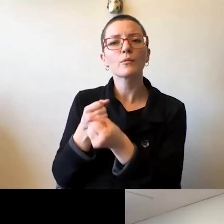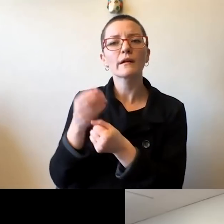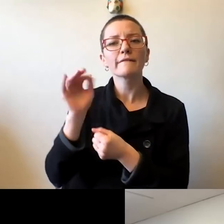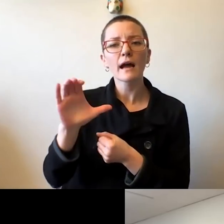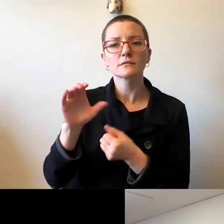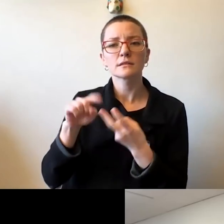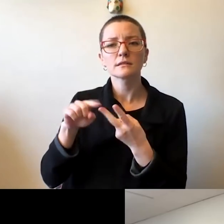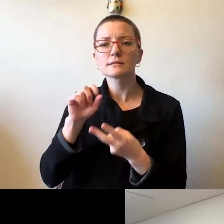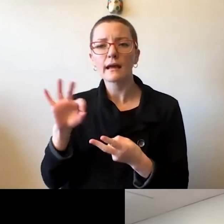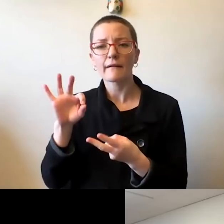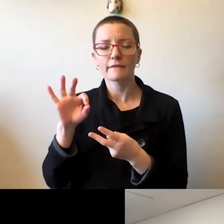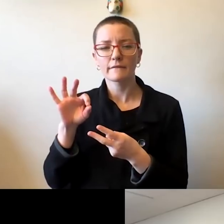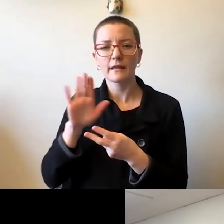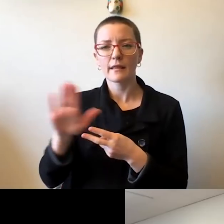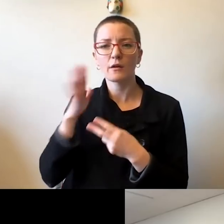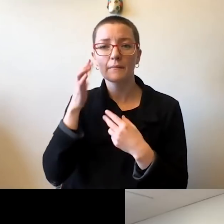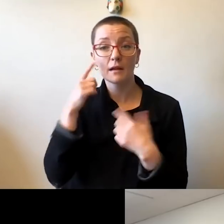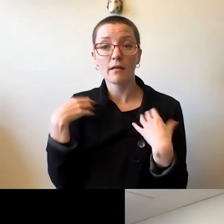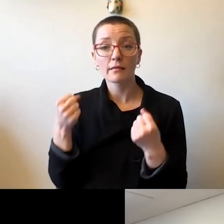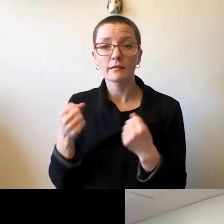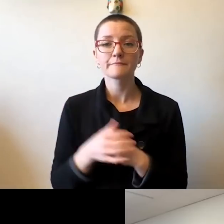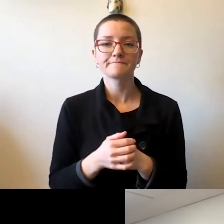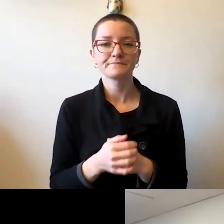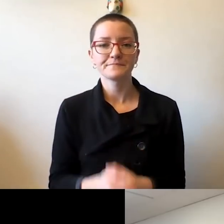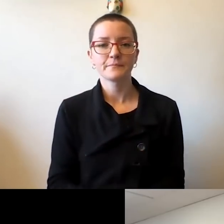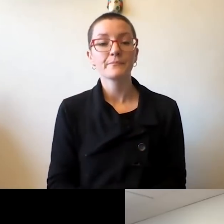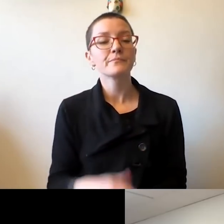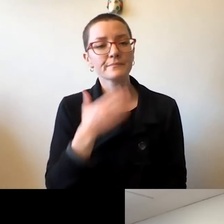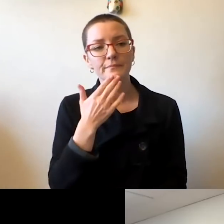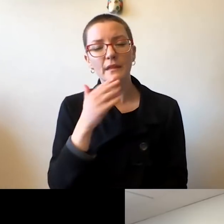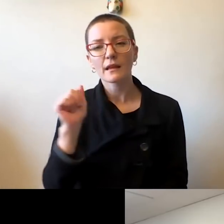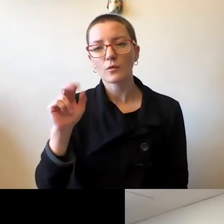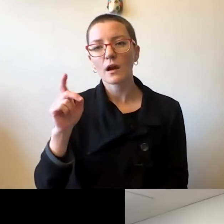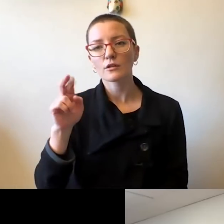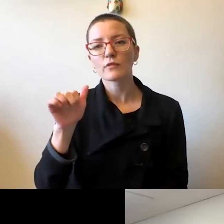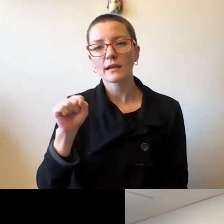Robert J. Jones: Thank you, Andreas. And the question is also spot on.